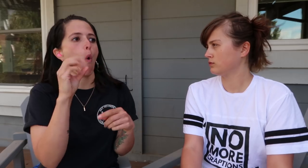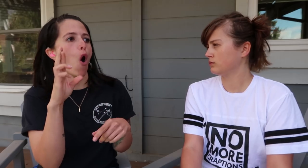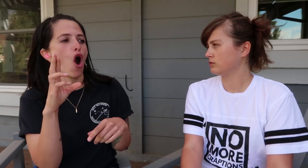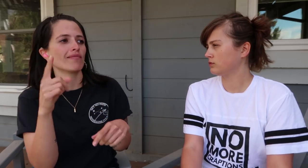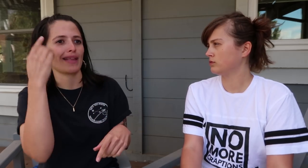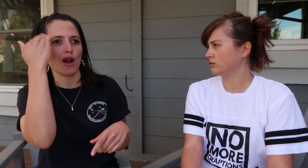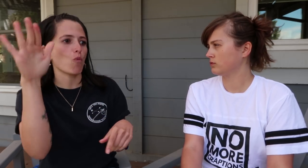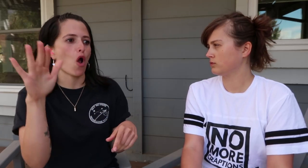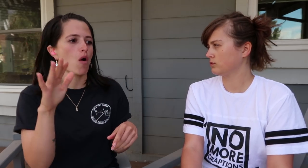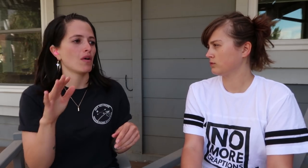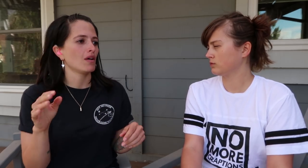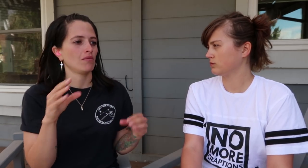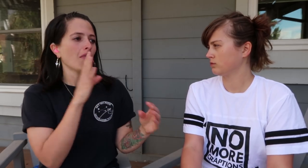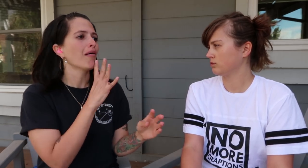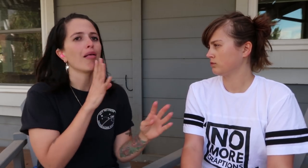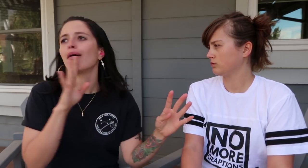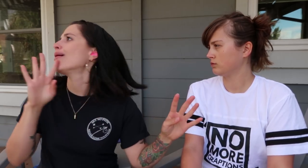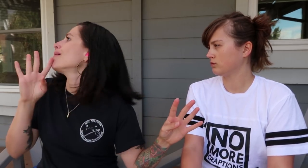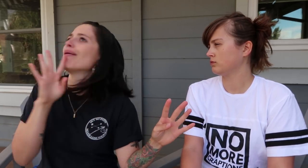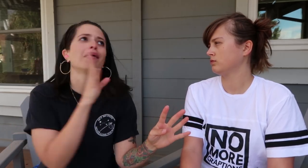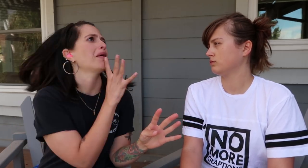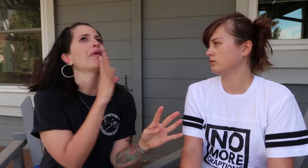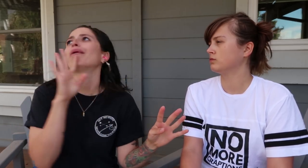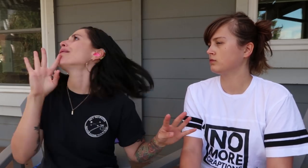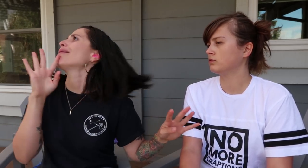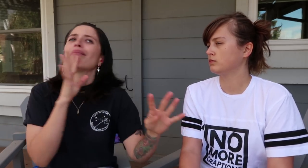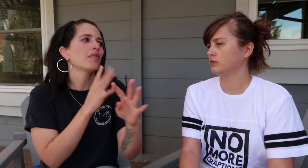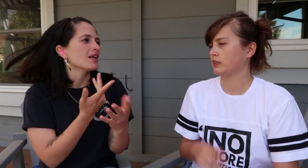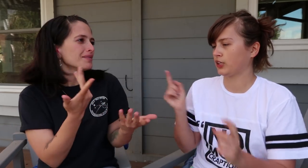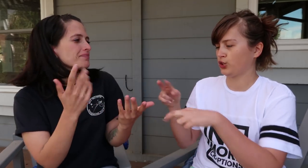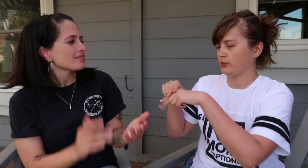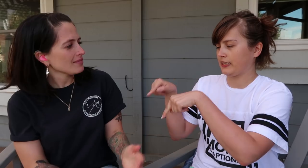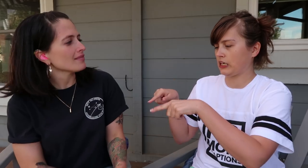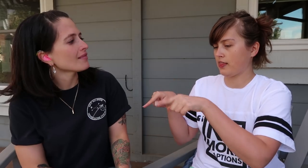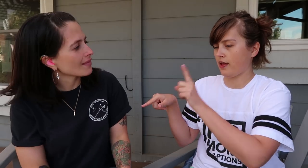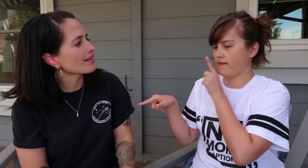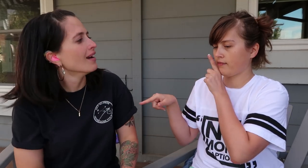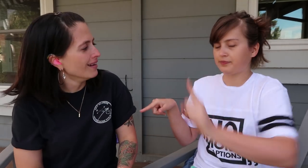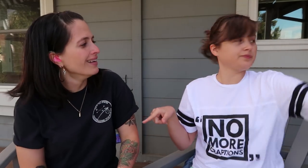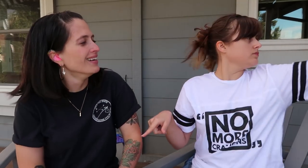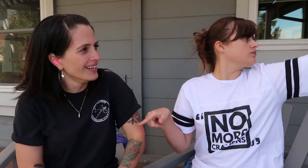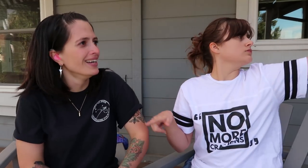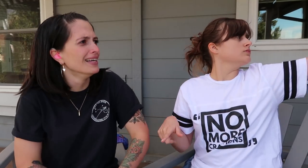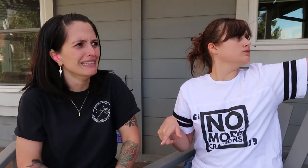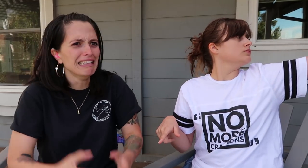or they’re always moving their heads when talking. Like you’re both sitting here and then the other just looks off into the other direction.